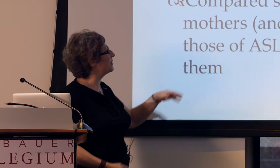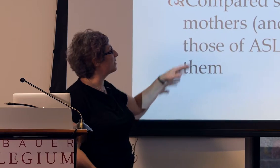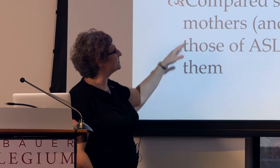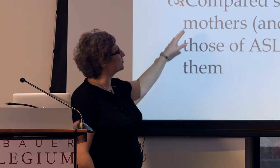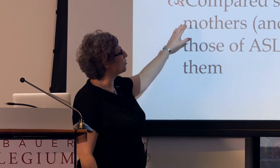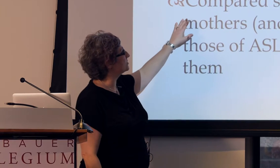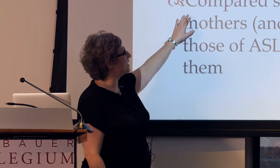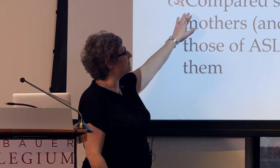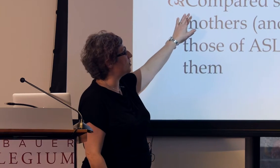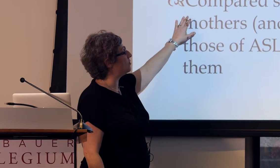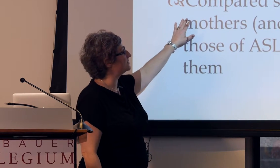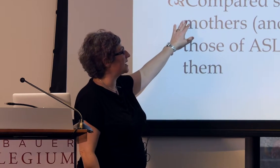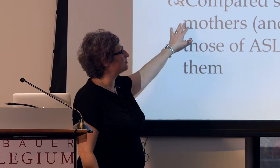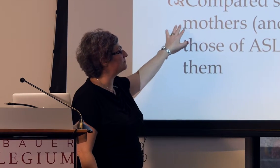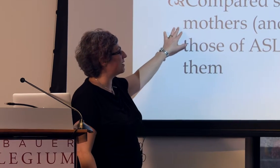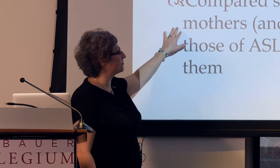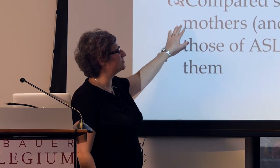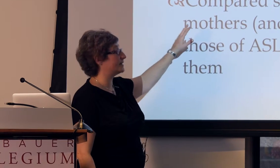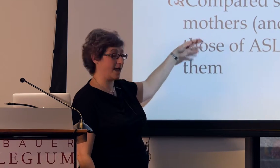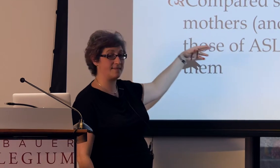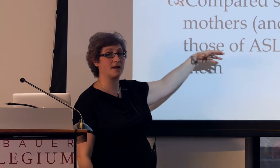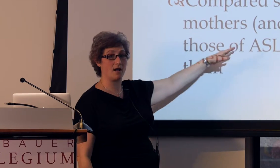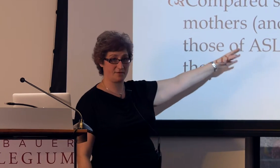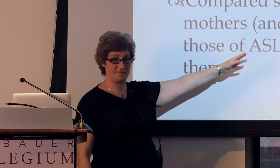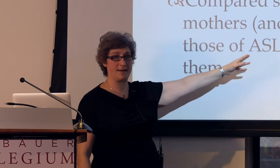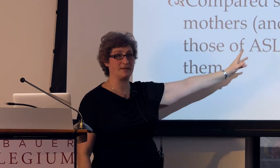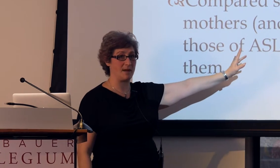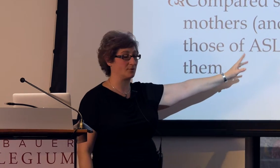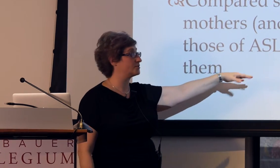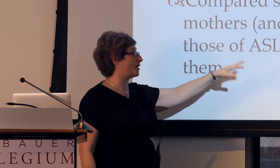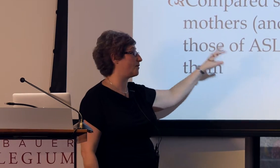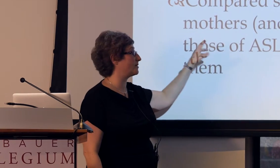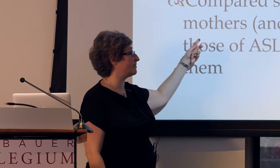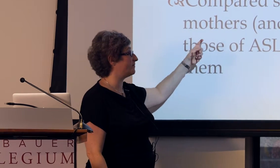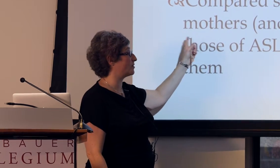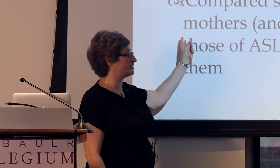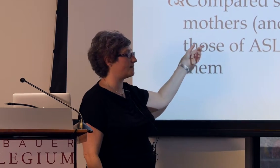We compared the scores of the homesigners' mothers and other family members, although I'm going to focus